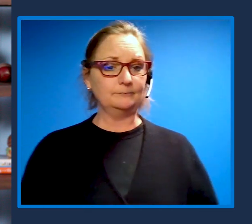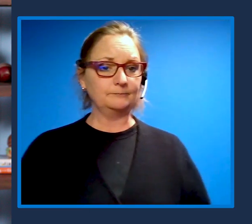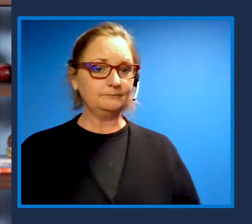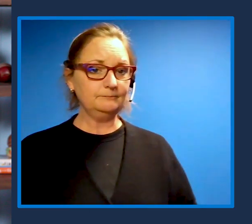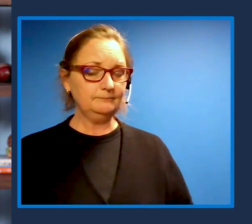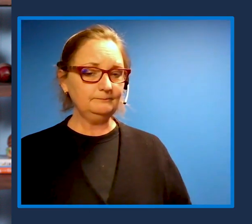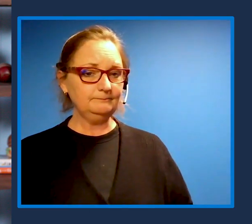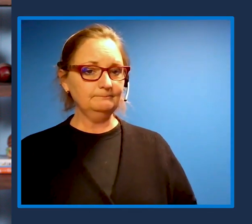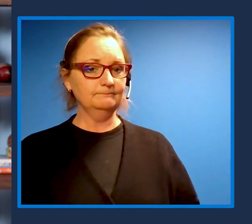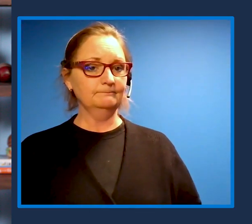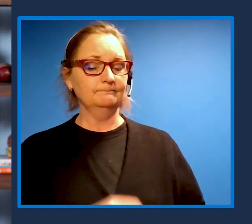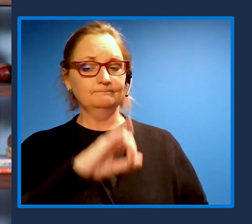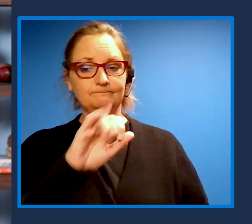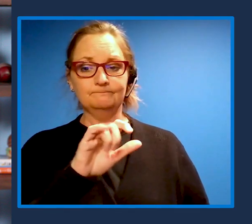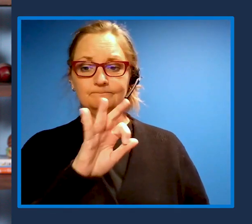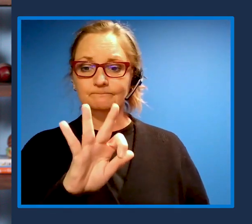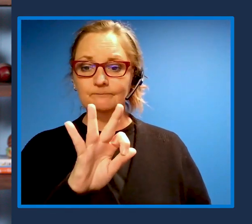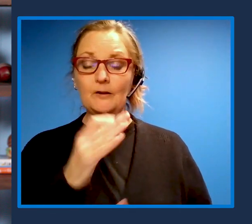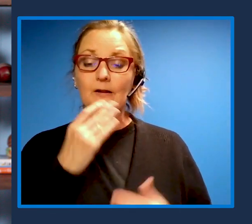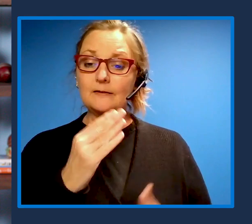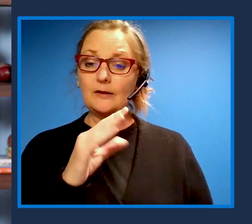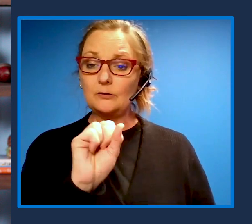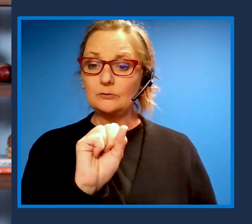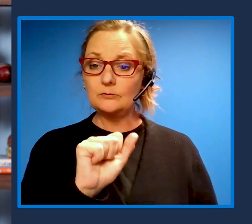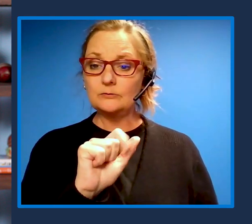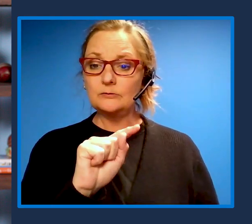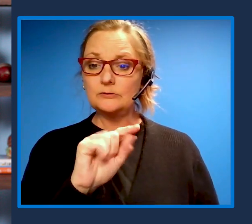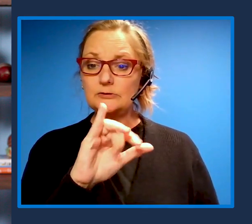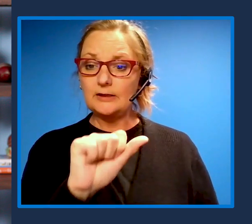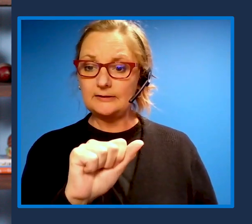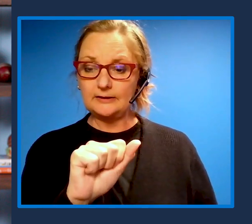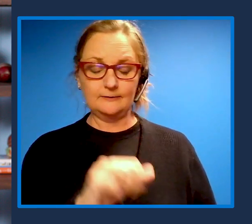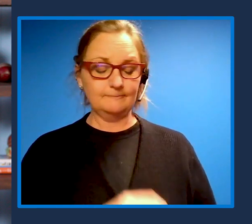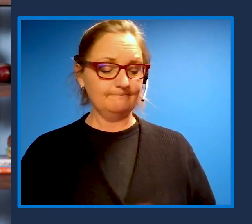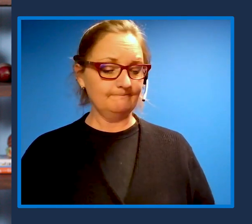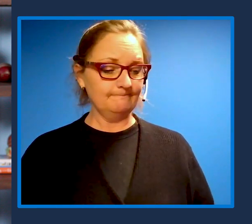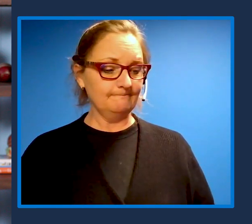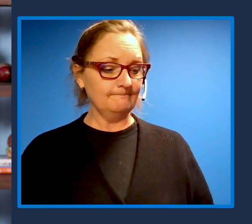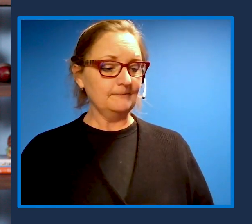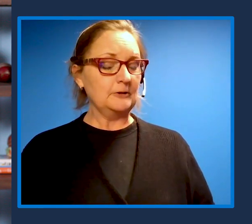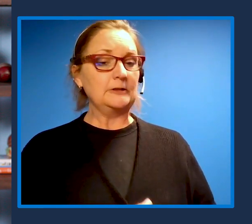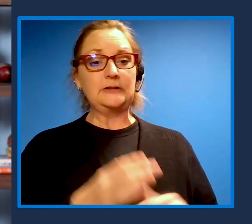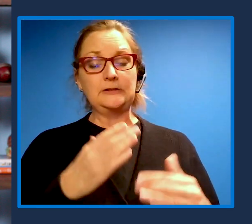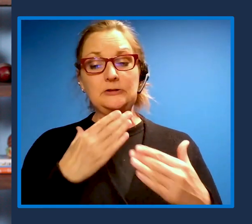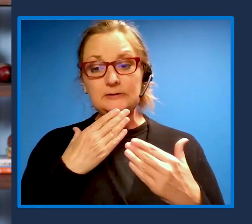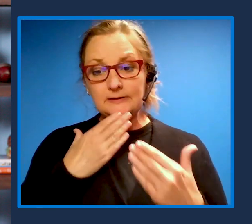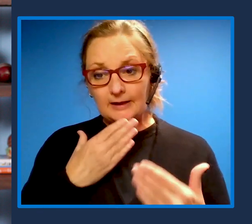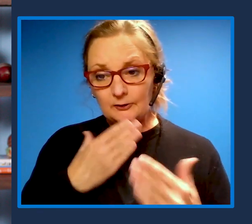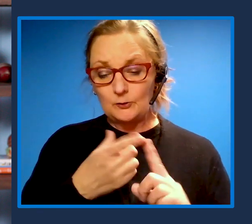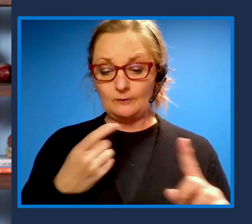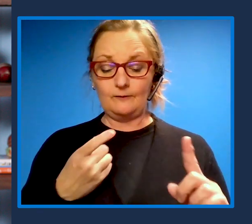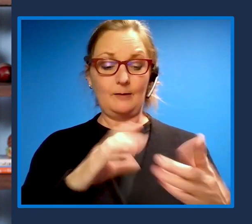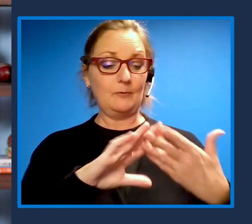Well, thank you Satya, that you and I have to say this on behalf of the community of employees and way beyond that